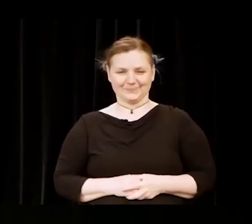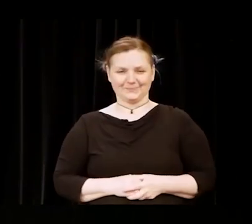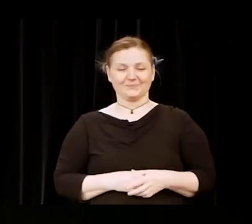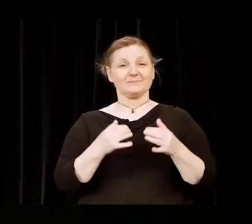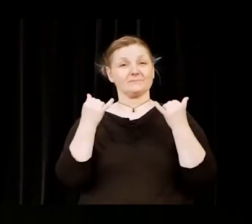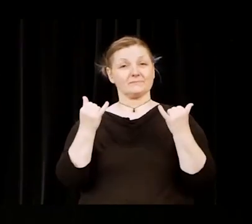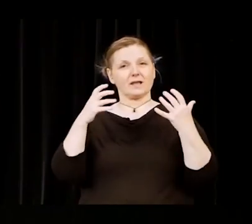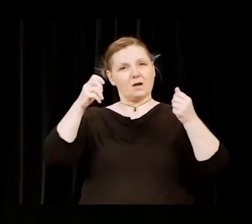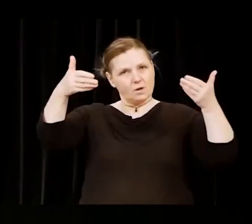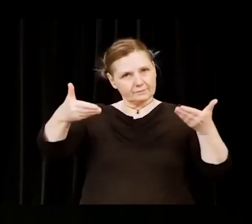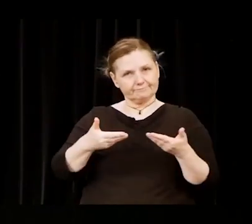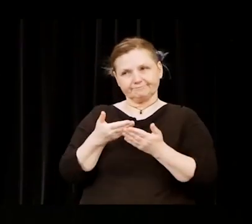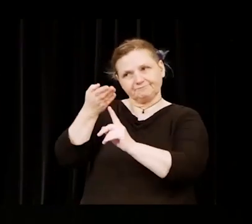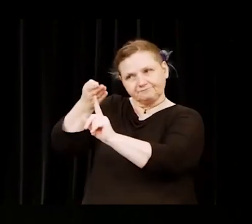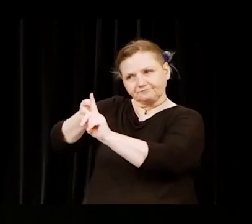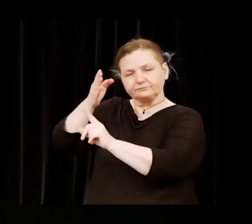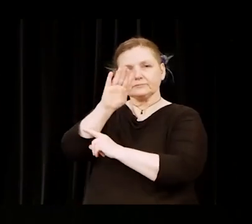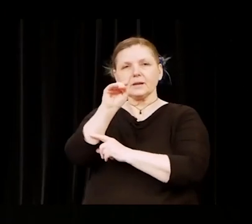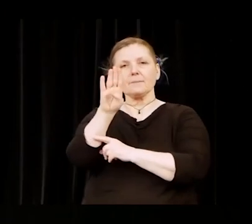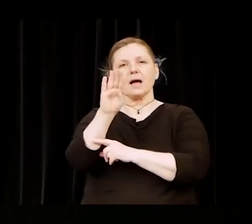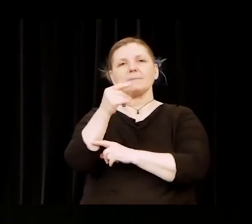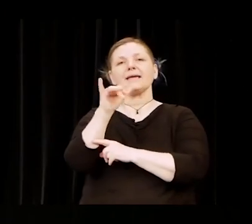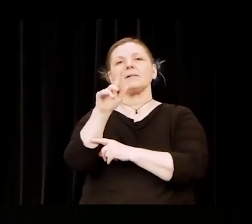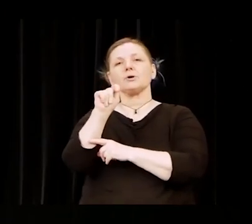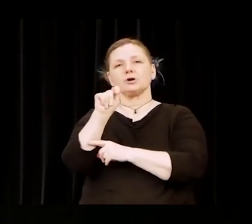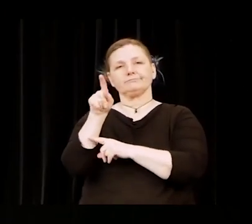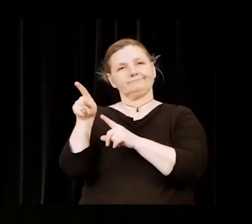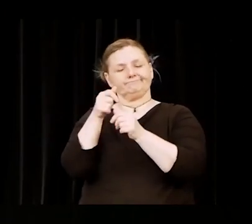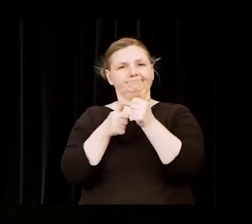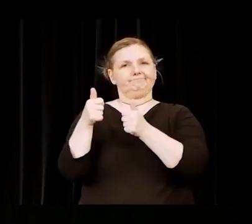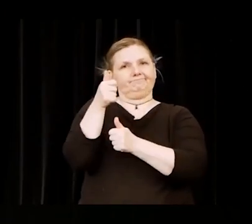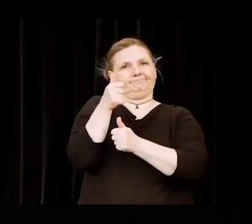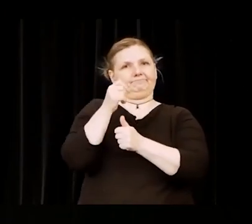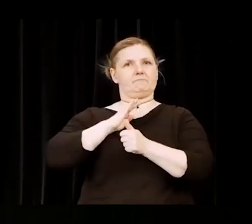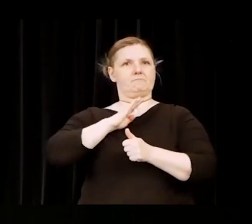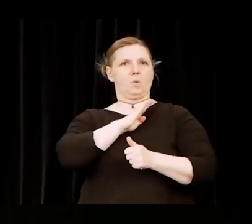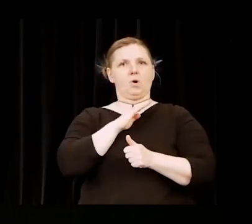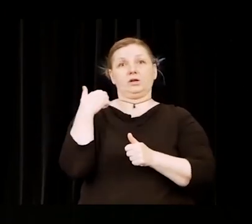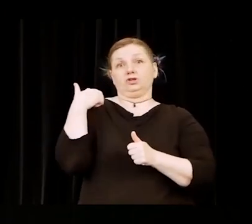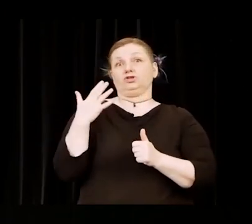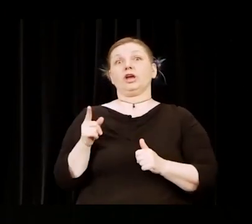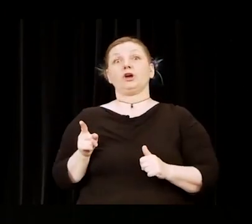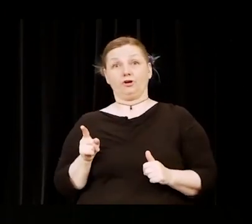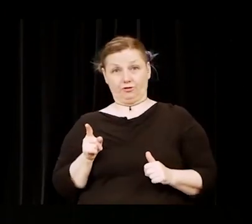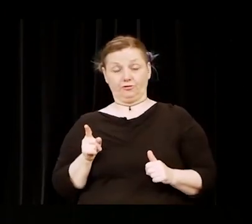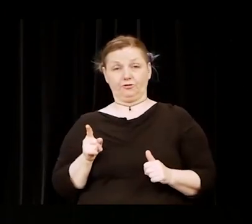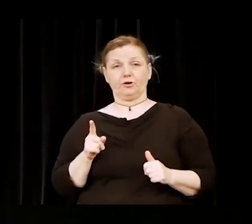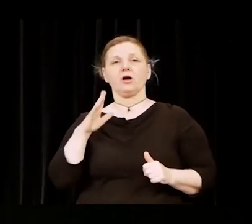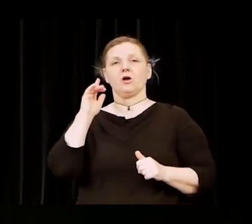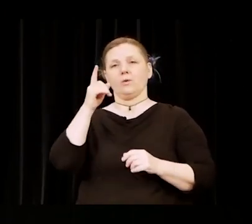Now I'd like to introduce Bob Gilbert, chair of the HCC Board of Trustees for the conferral of degrees.